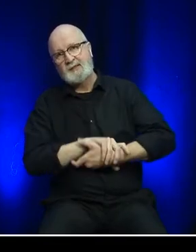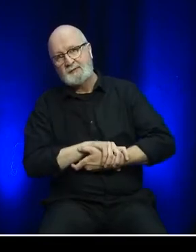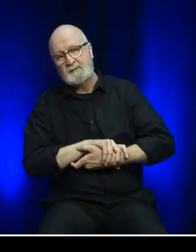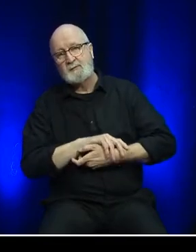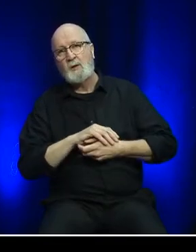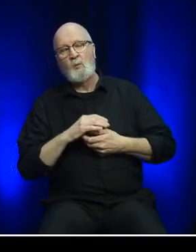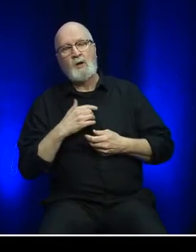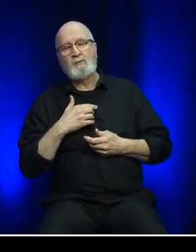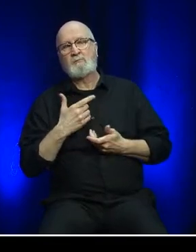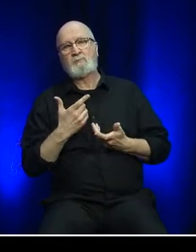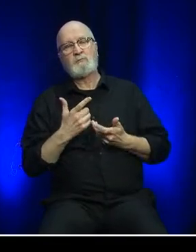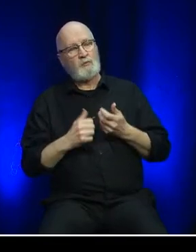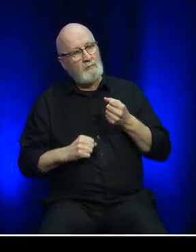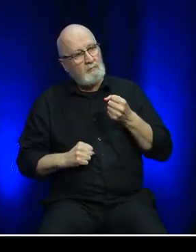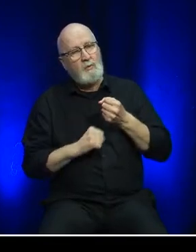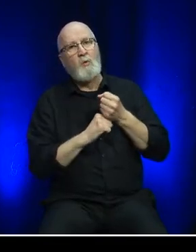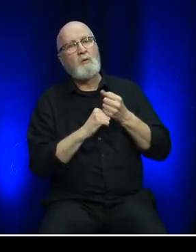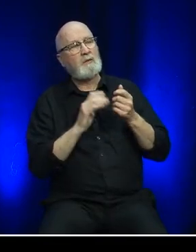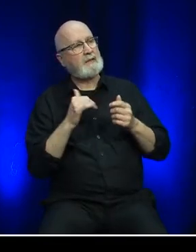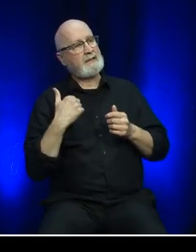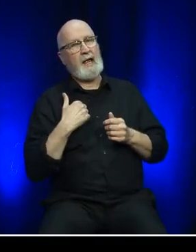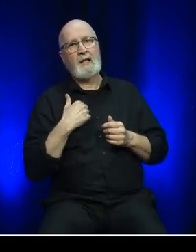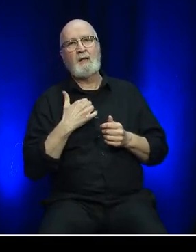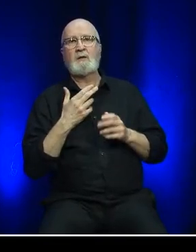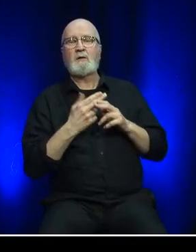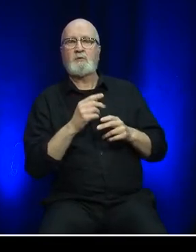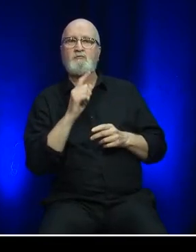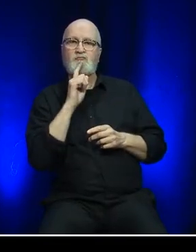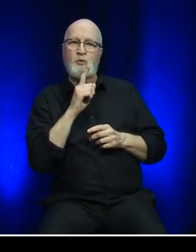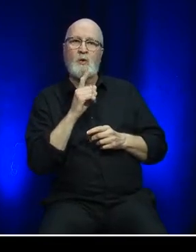the Calls to Action of Canada’s Truth & Reconciliation Commission.